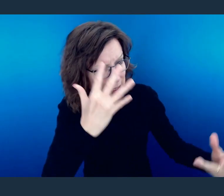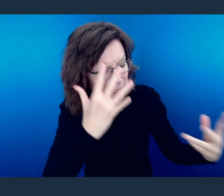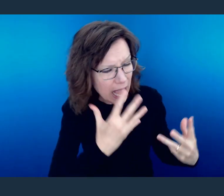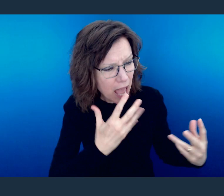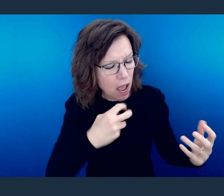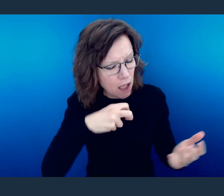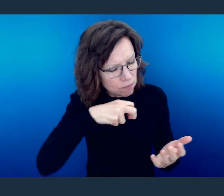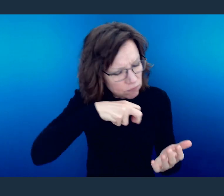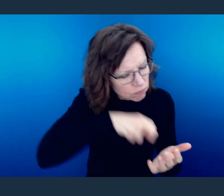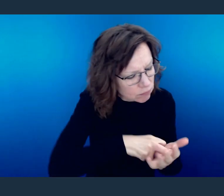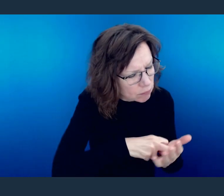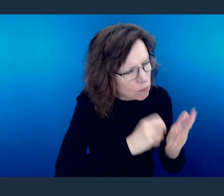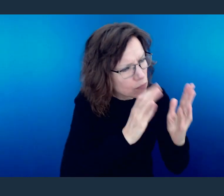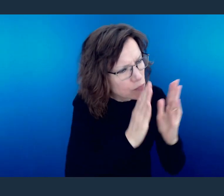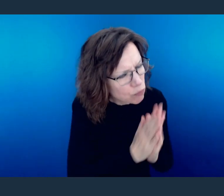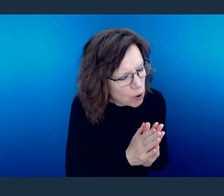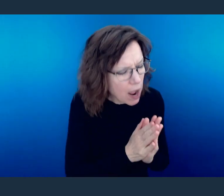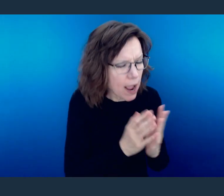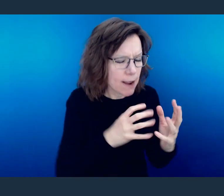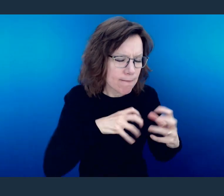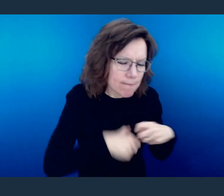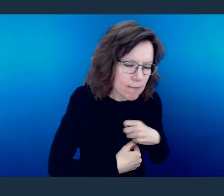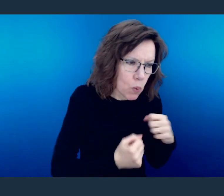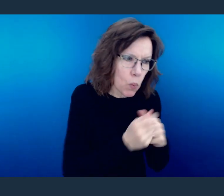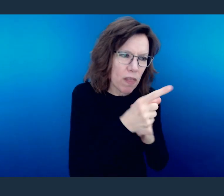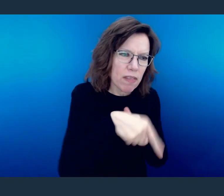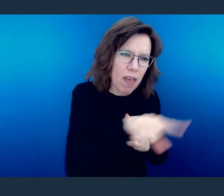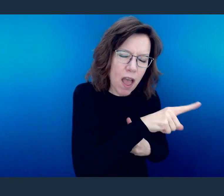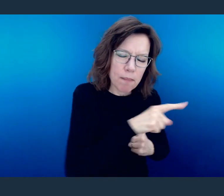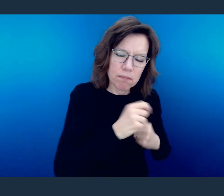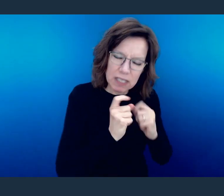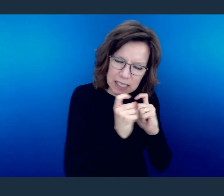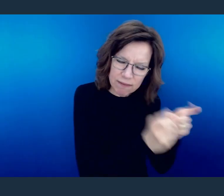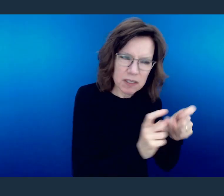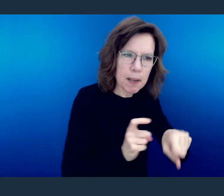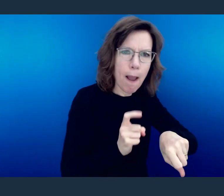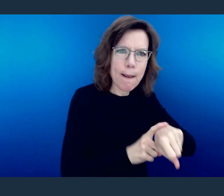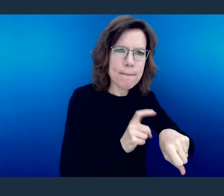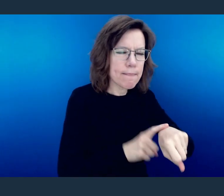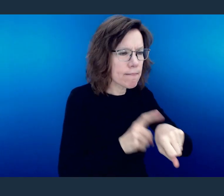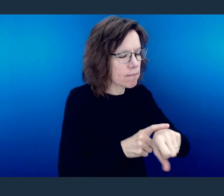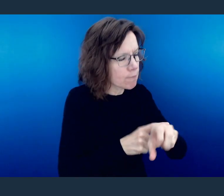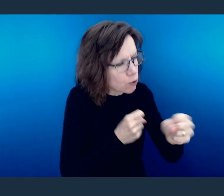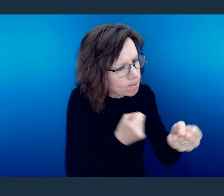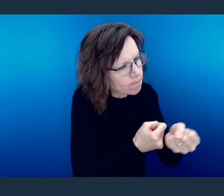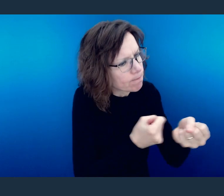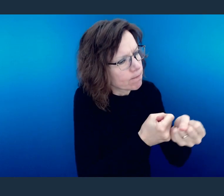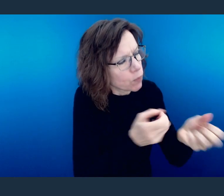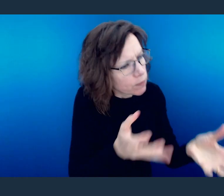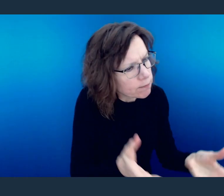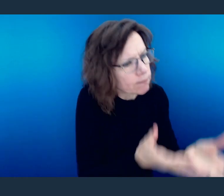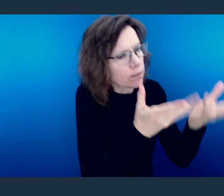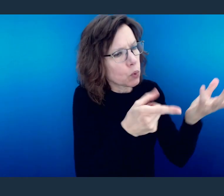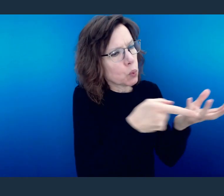with them, because you're sacrificing your time to be where they are, that they might be edified.